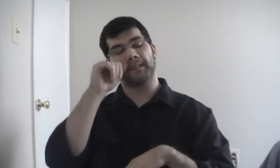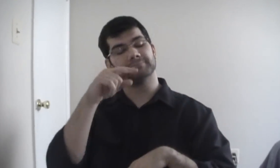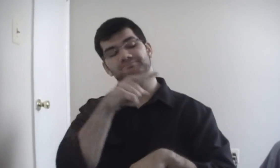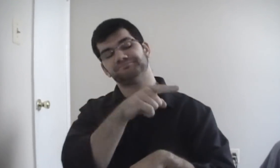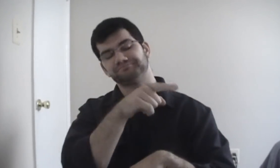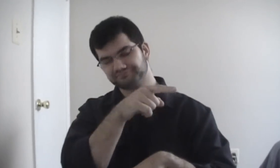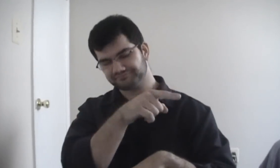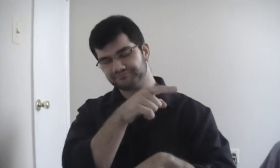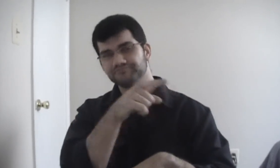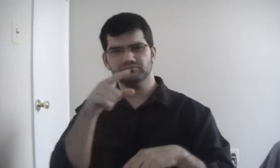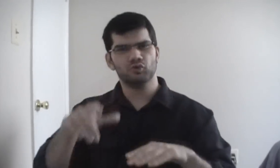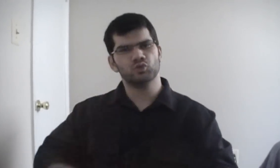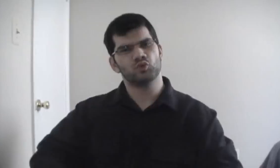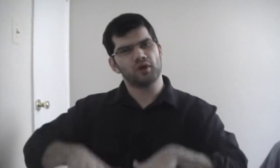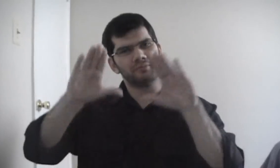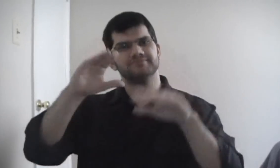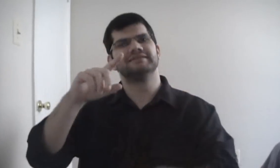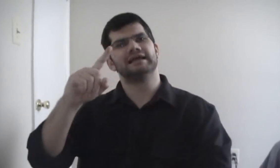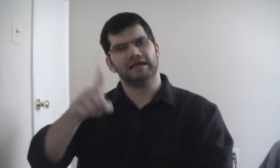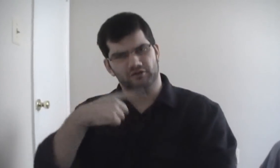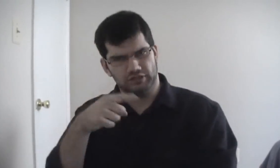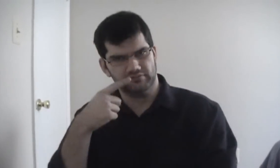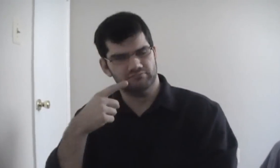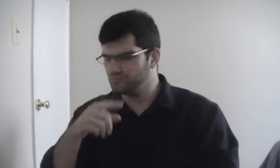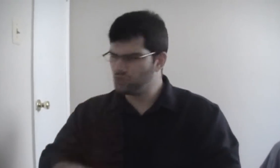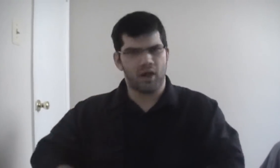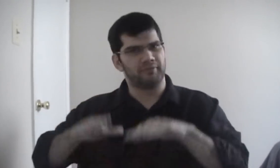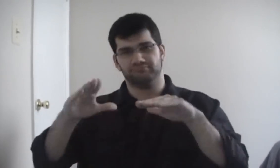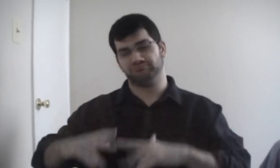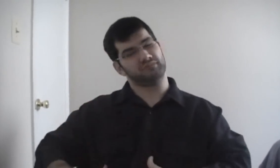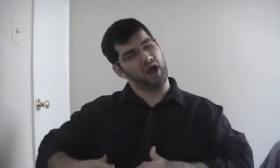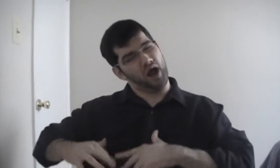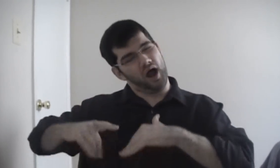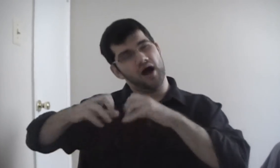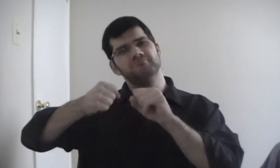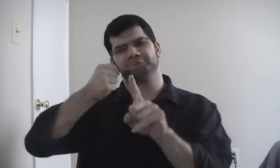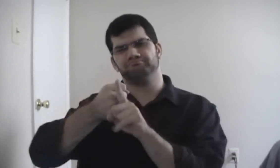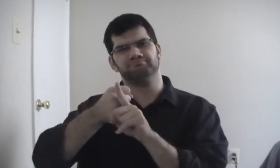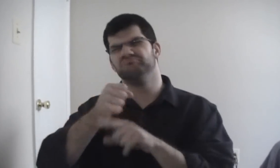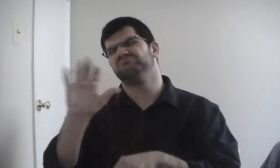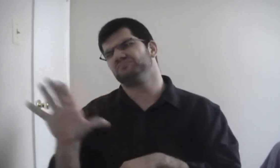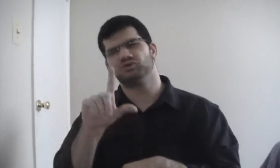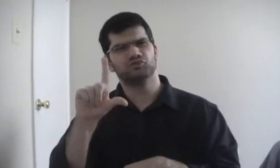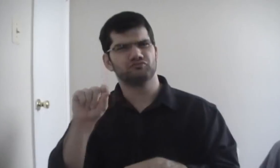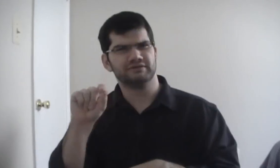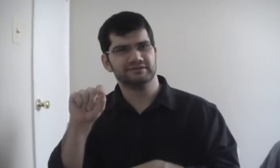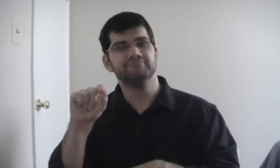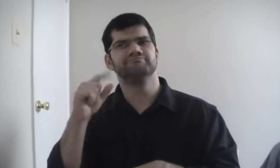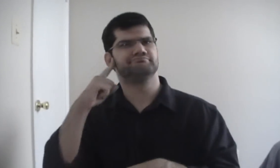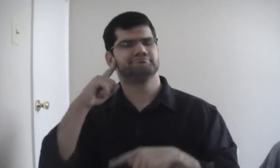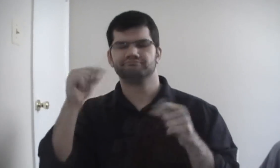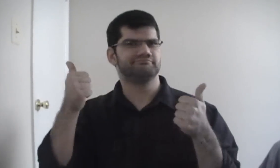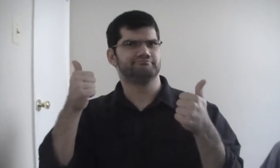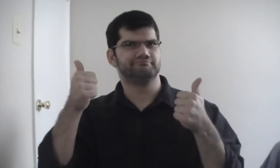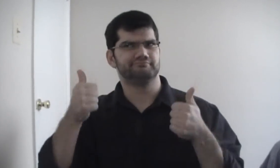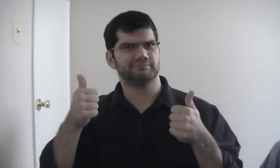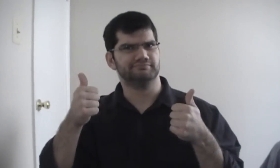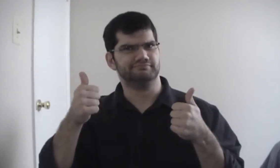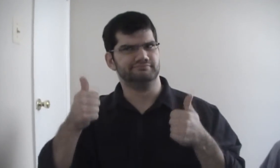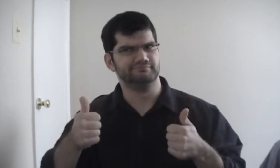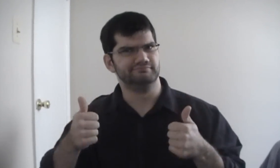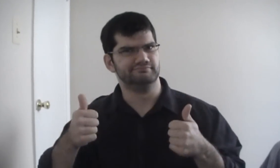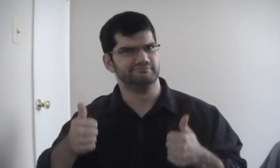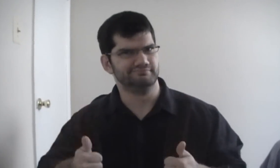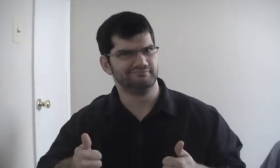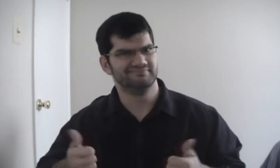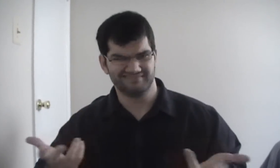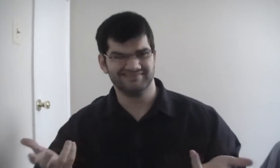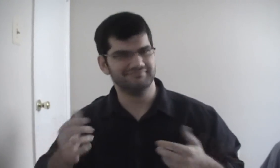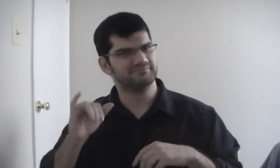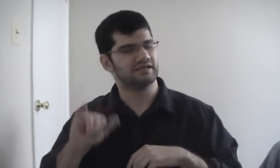She was born Hearing and began to experience hearing loss when she was 20ish (or earlier)